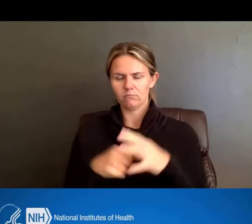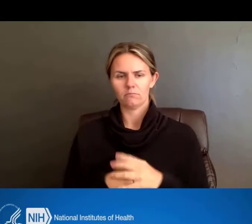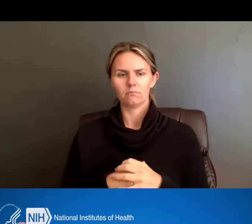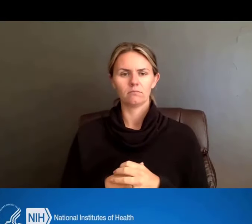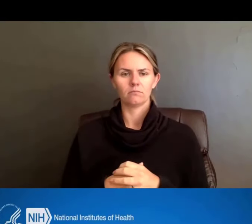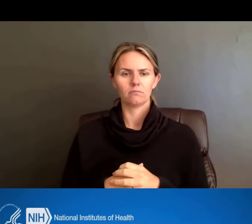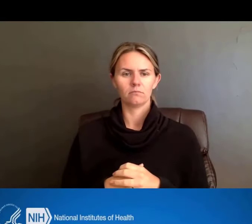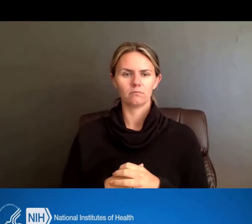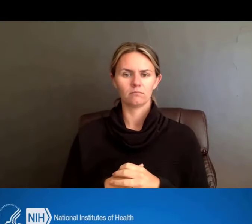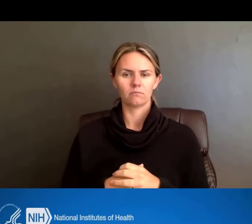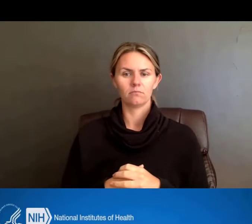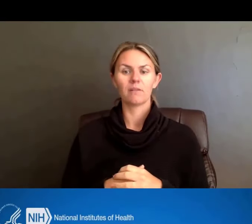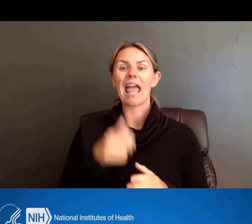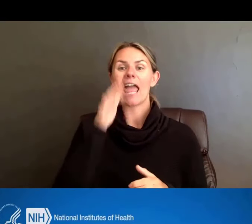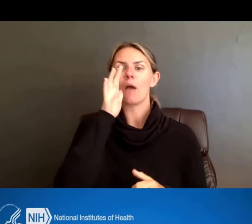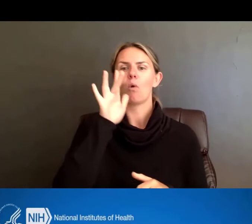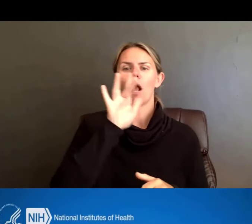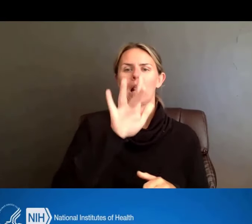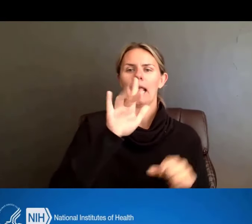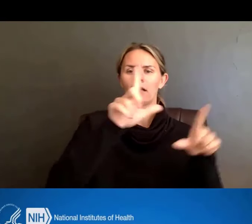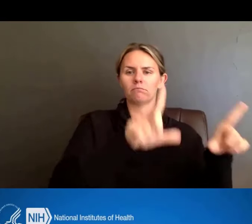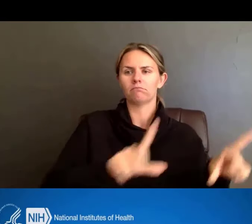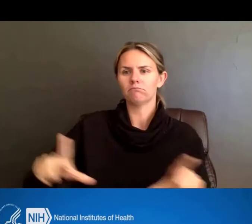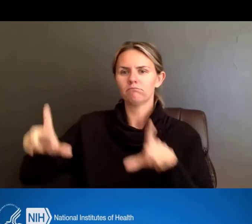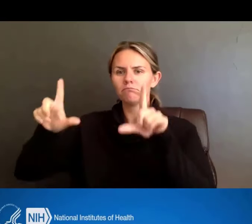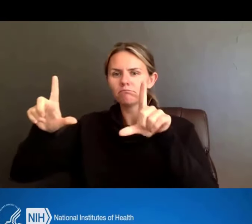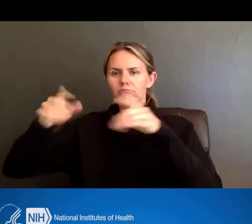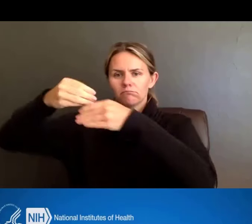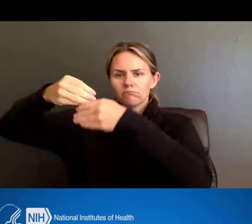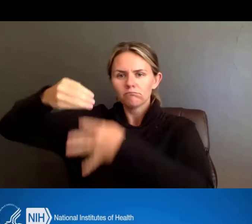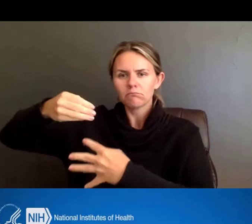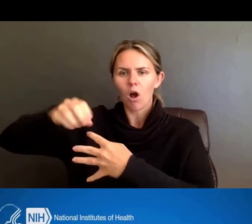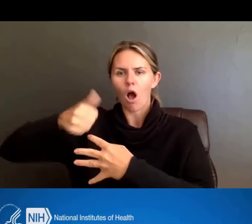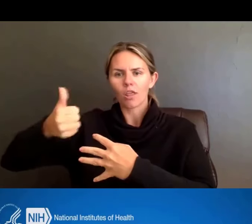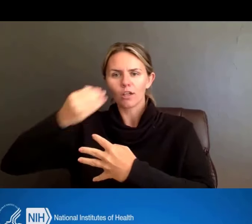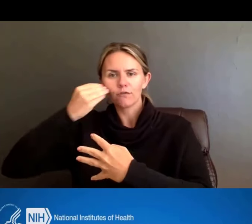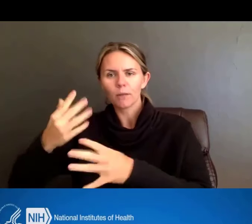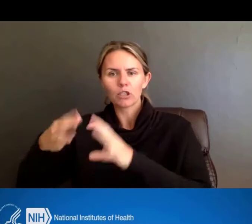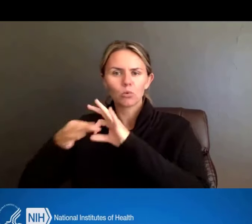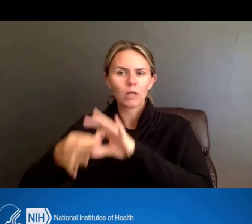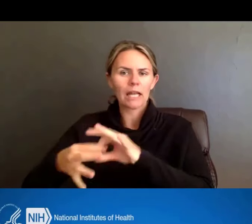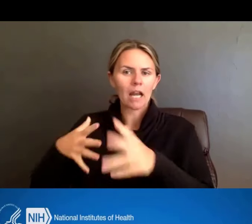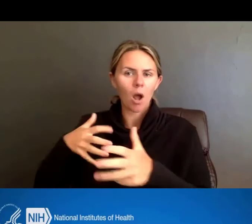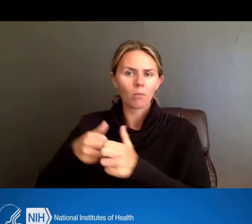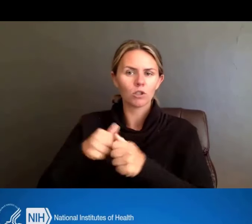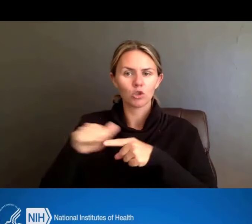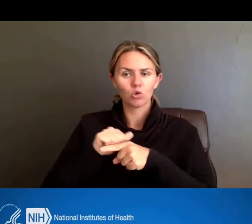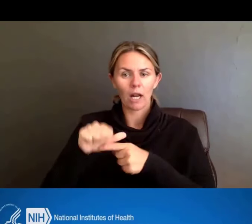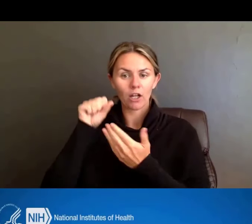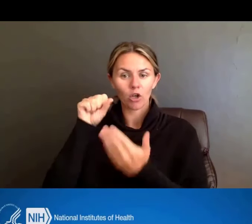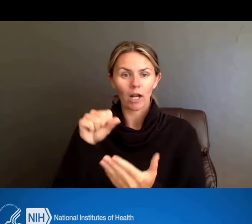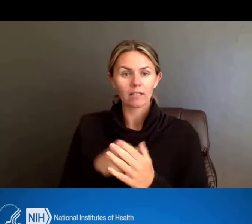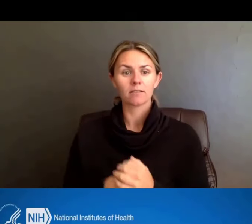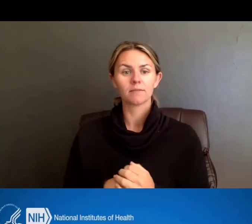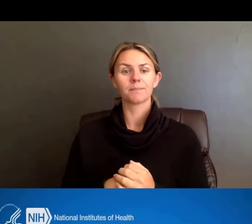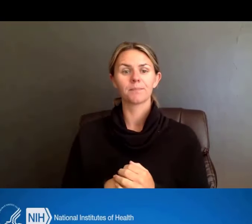it will link you out to relevant information regarding updates to the training grants. As well, I mentioned the fellowships earlier in the presentation,